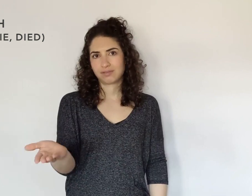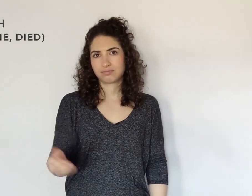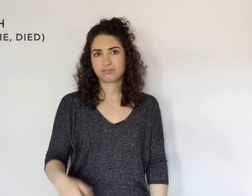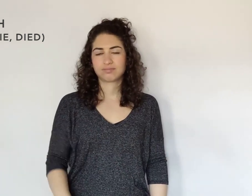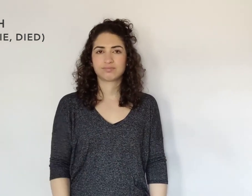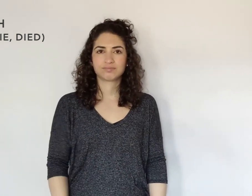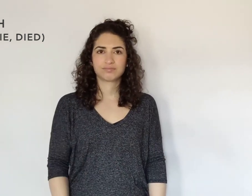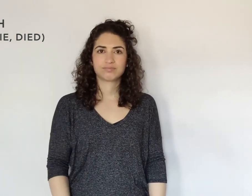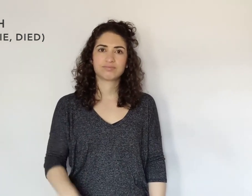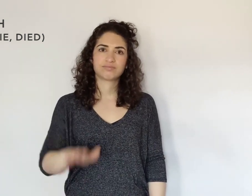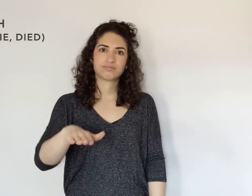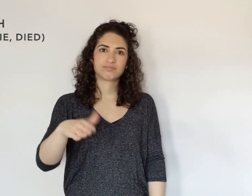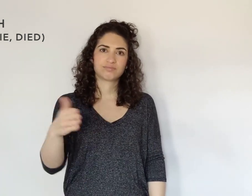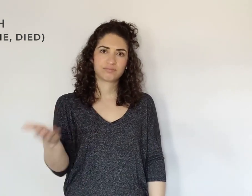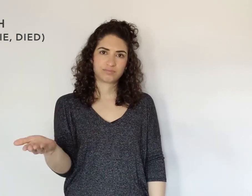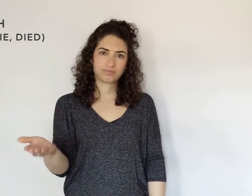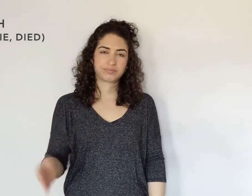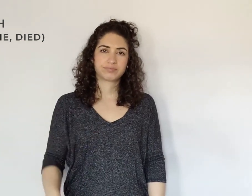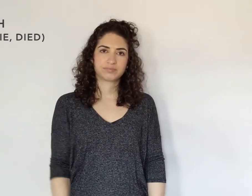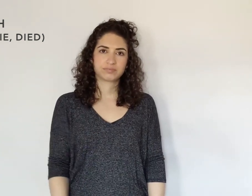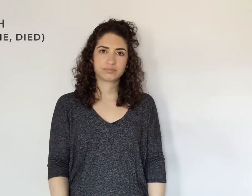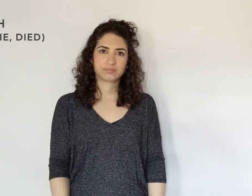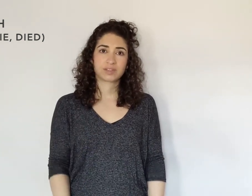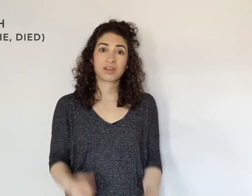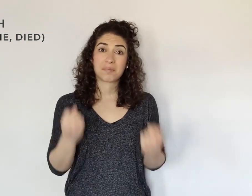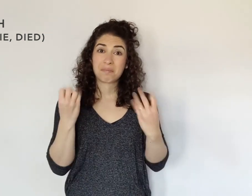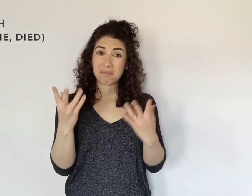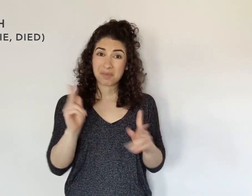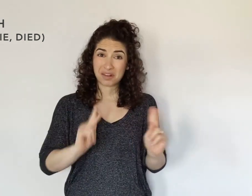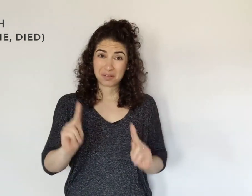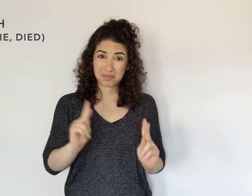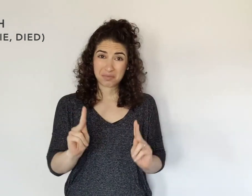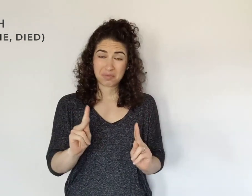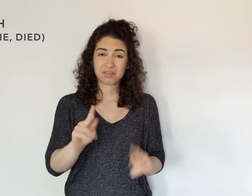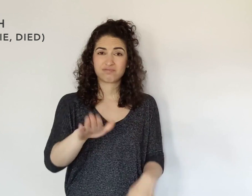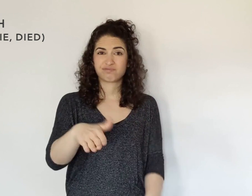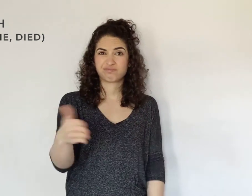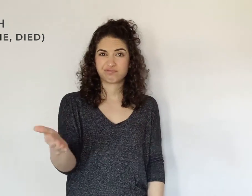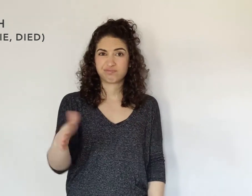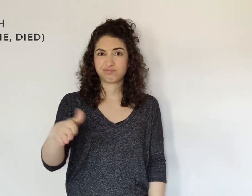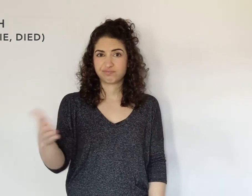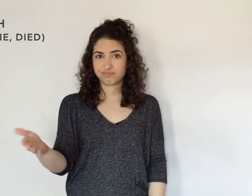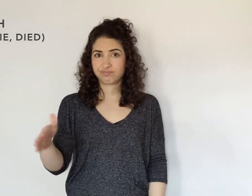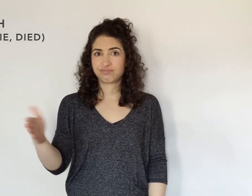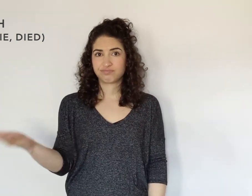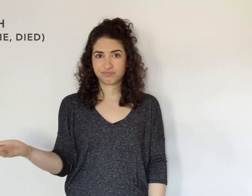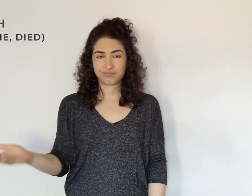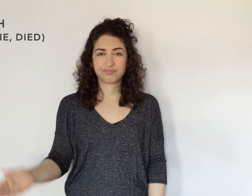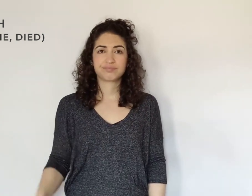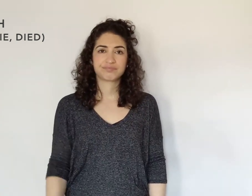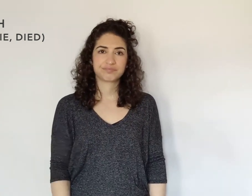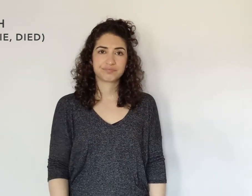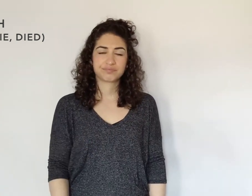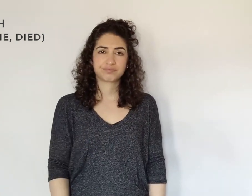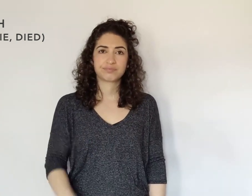For many people, you might see it repeated.